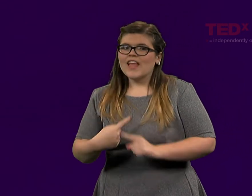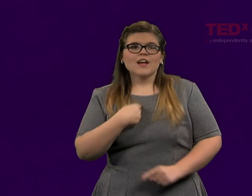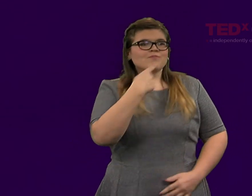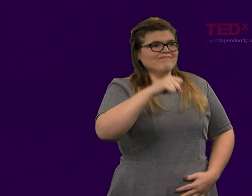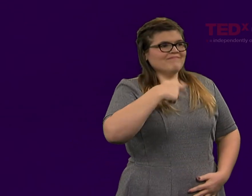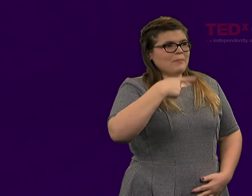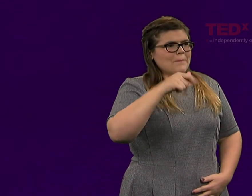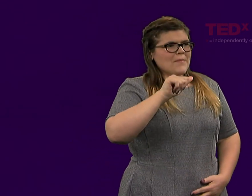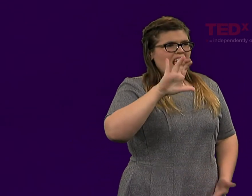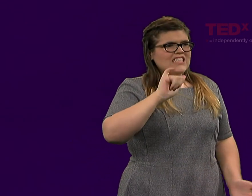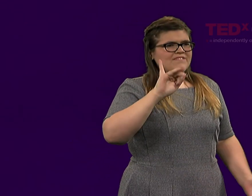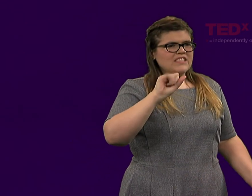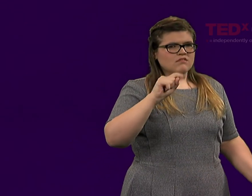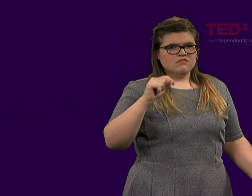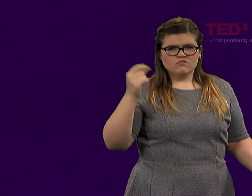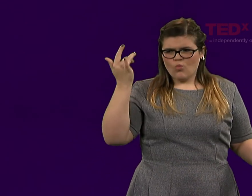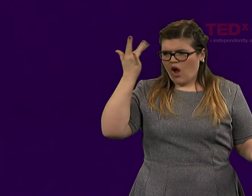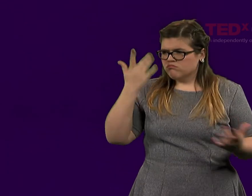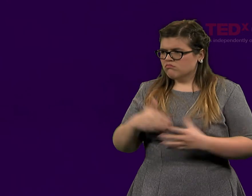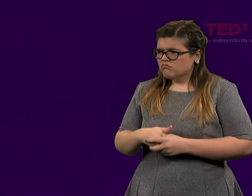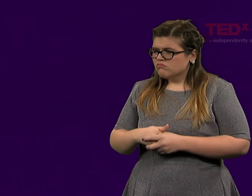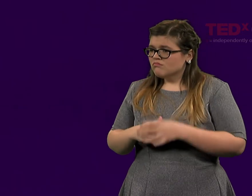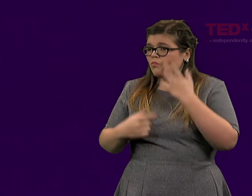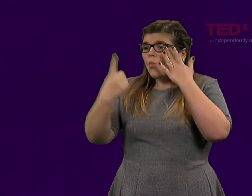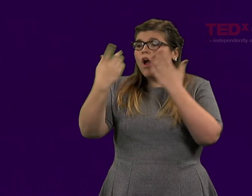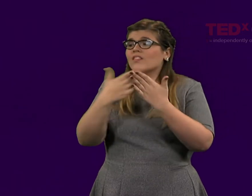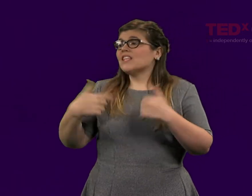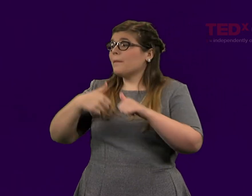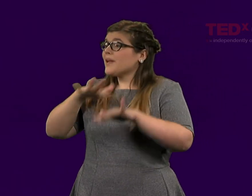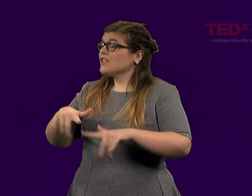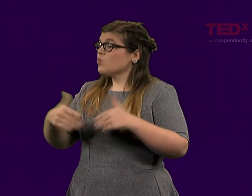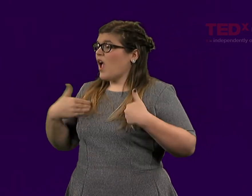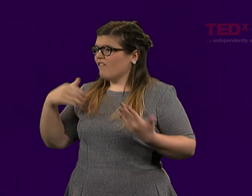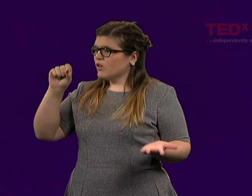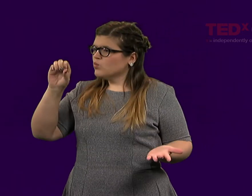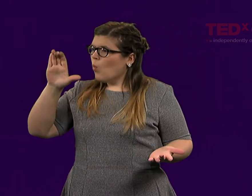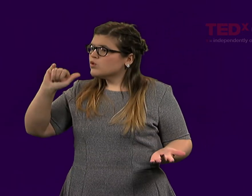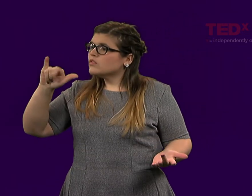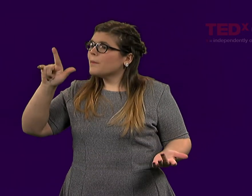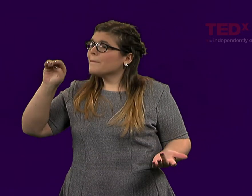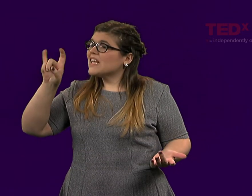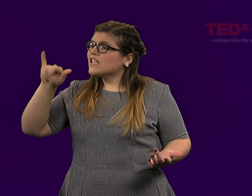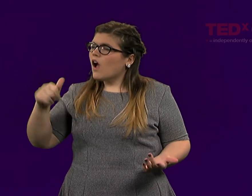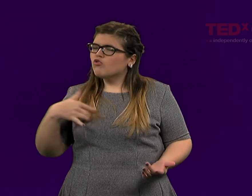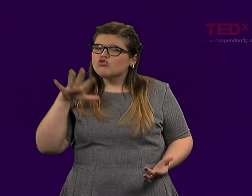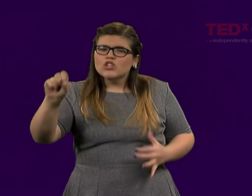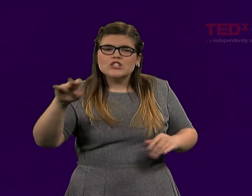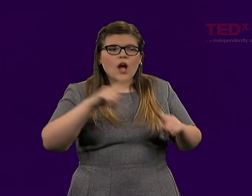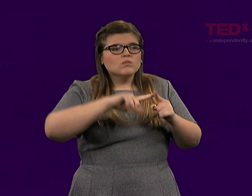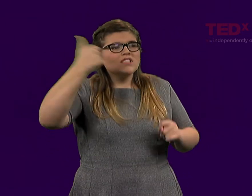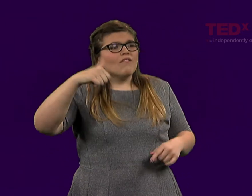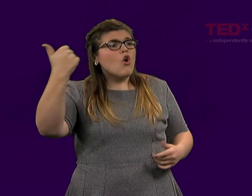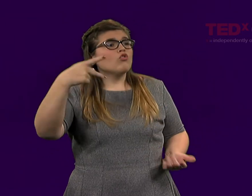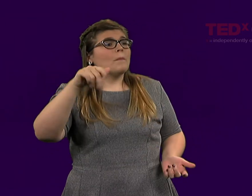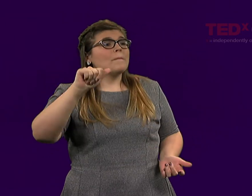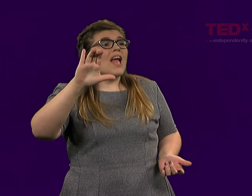You can do it. Why did I struggle? It's really a blessing, I think social media. Because you can reach out to other pacifists